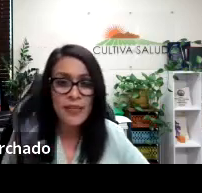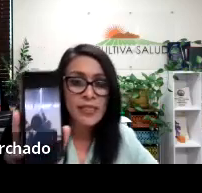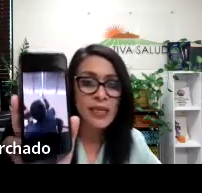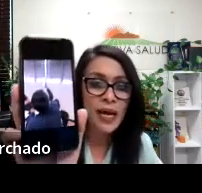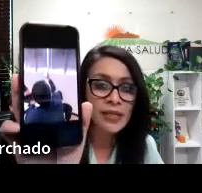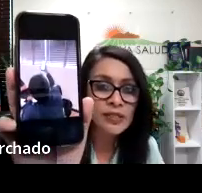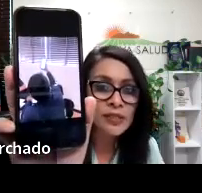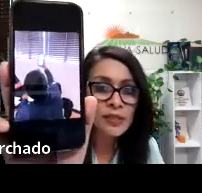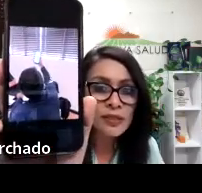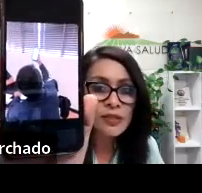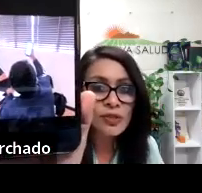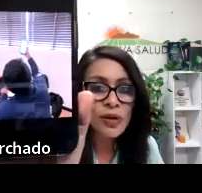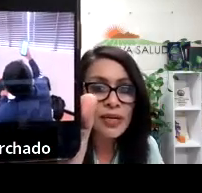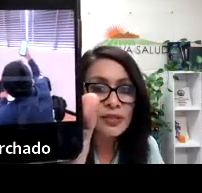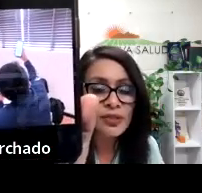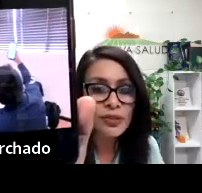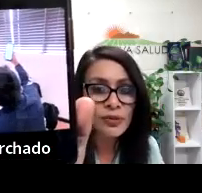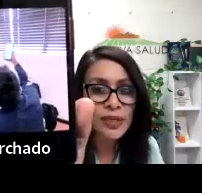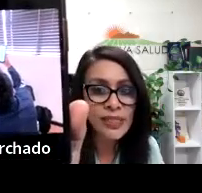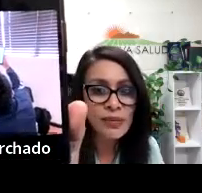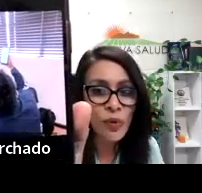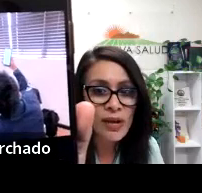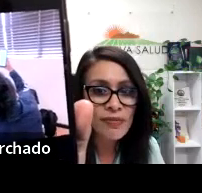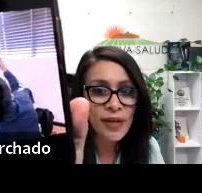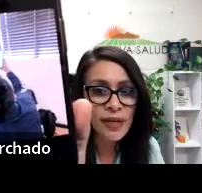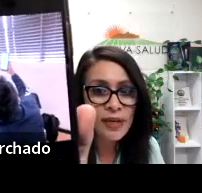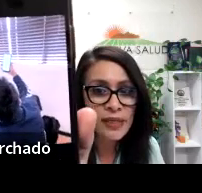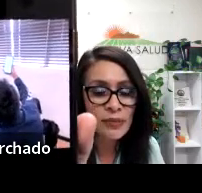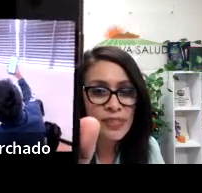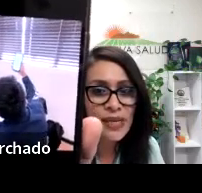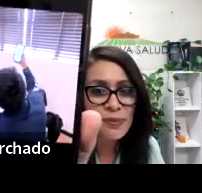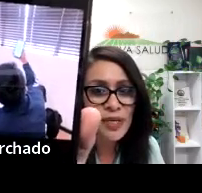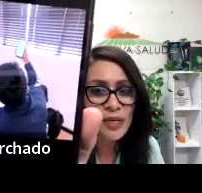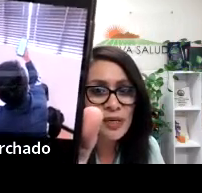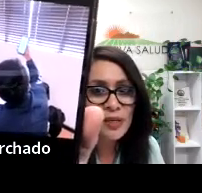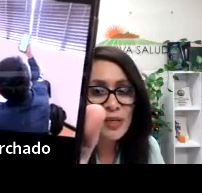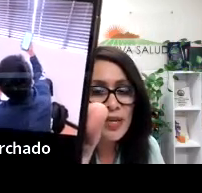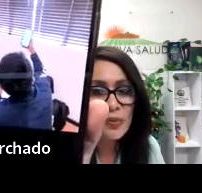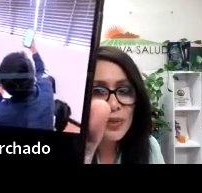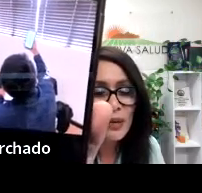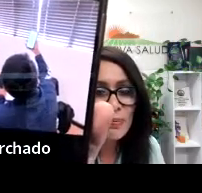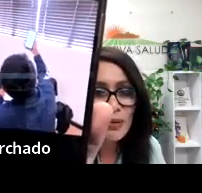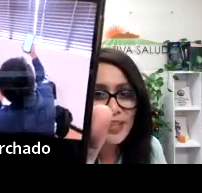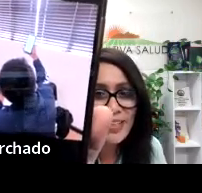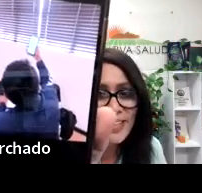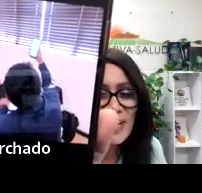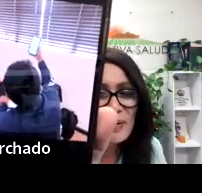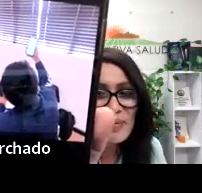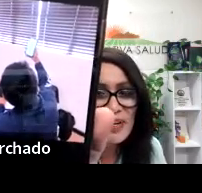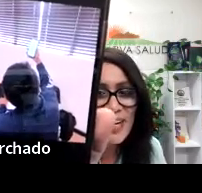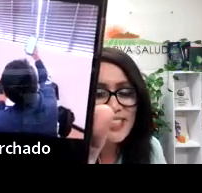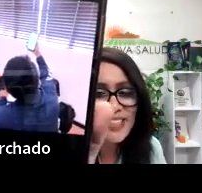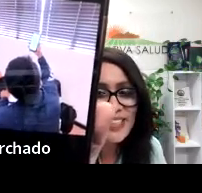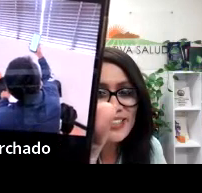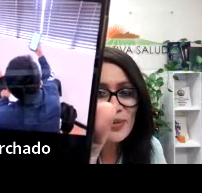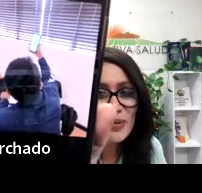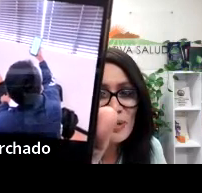This is us trying to get some Wi-fi and some reception, as we uploaded their IDs or their